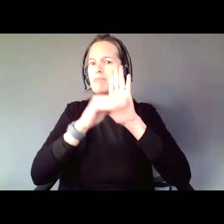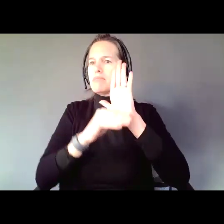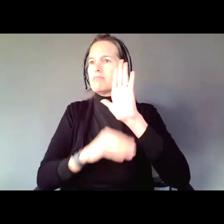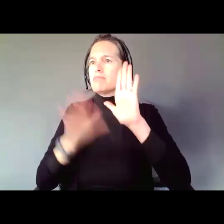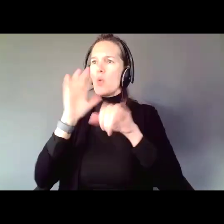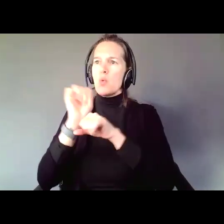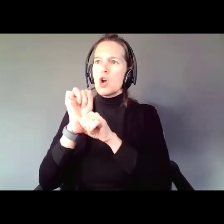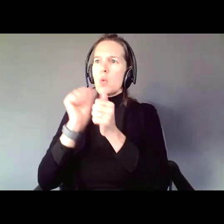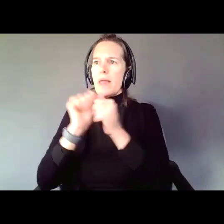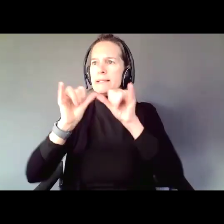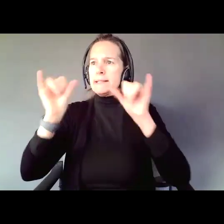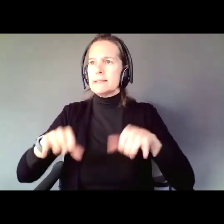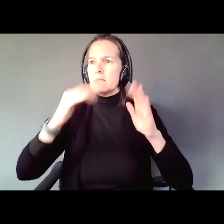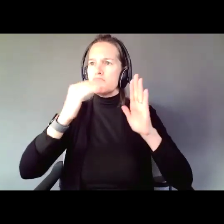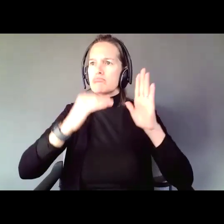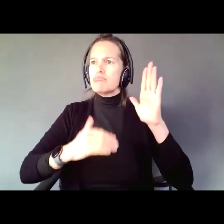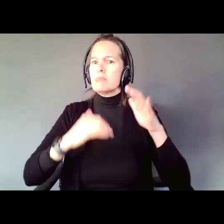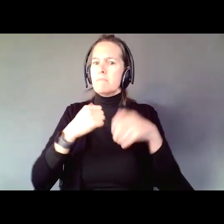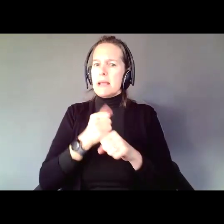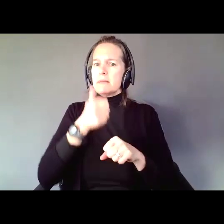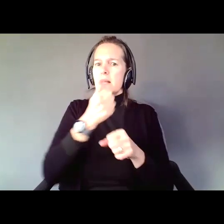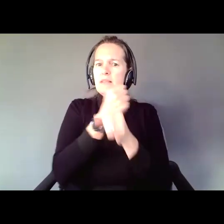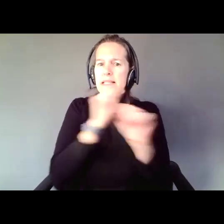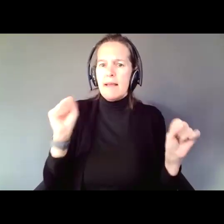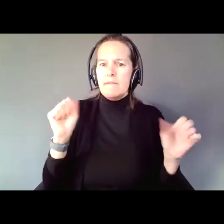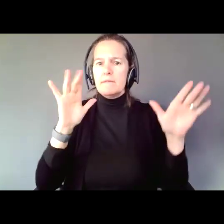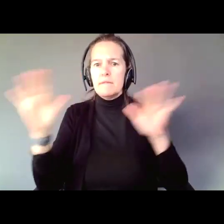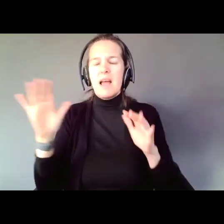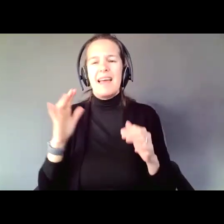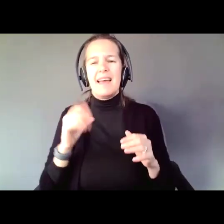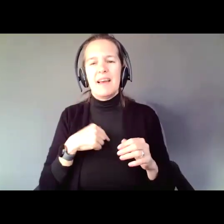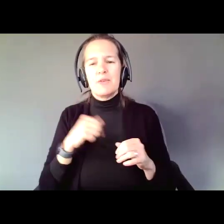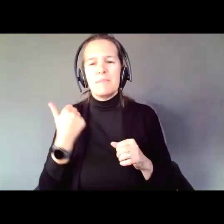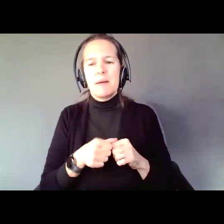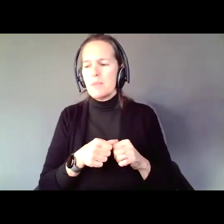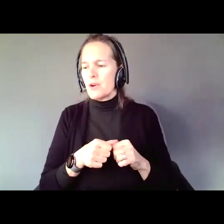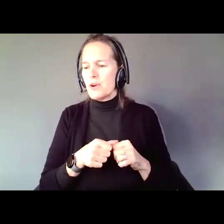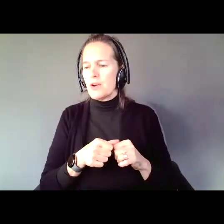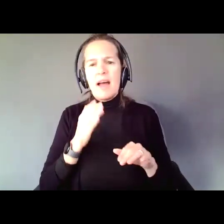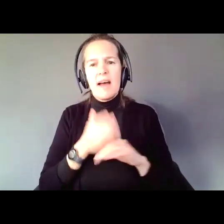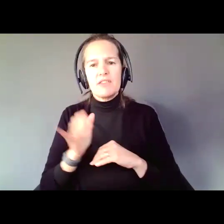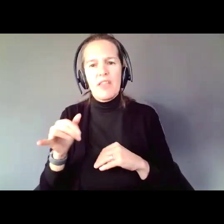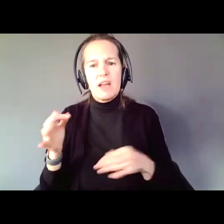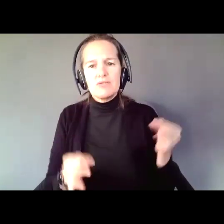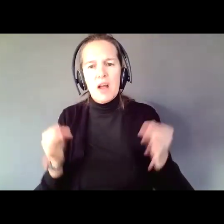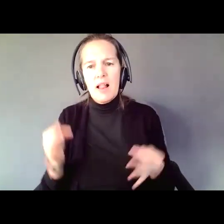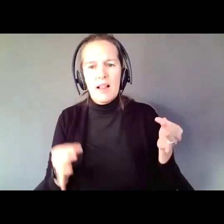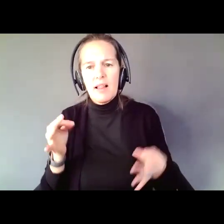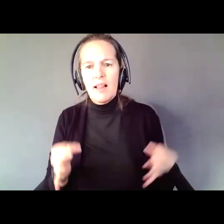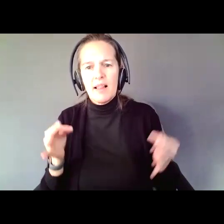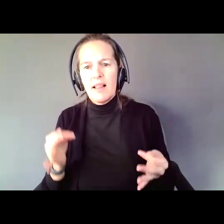keep himself safe and self-determined. What I remember is after that trial, we had a Power of Attorney